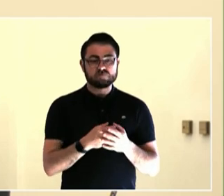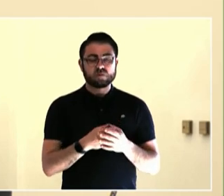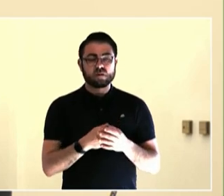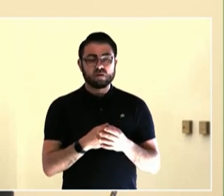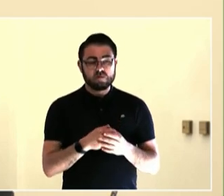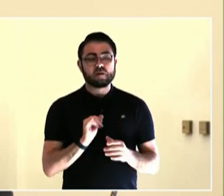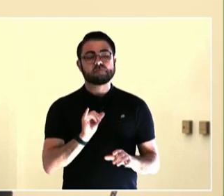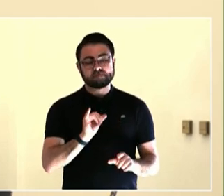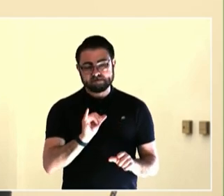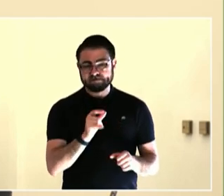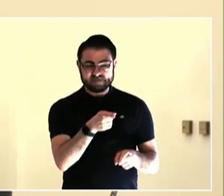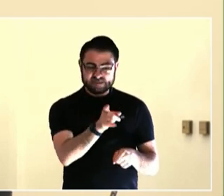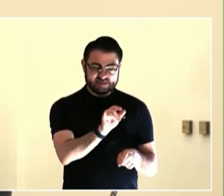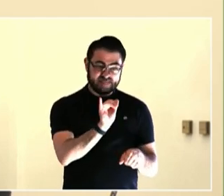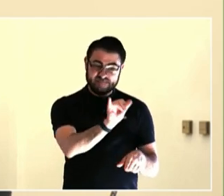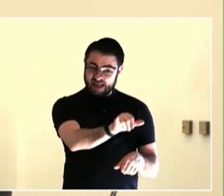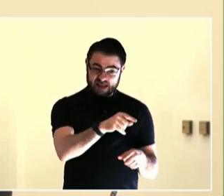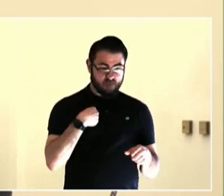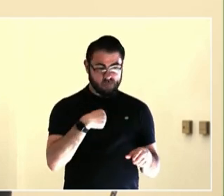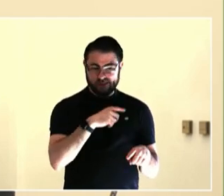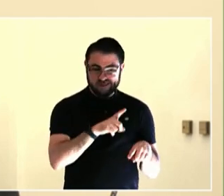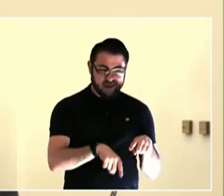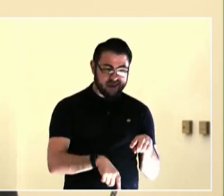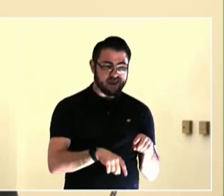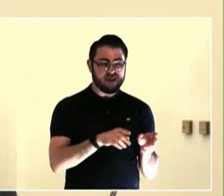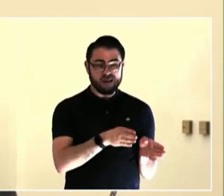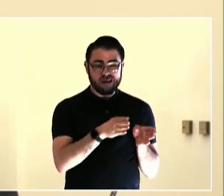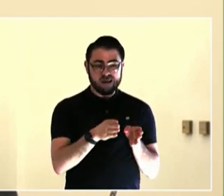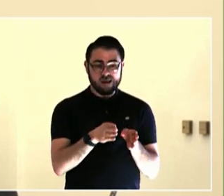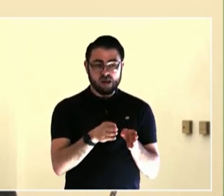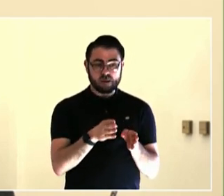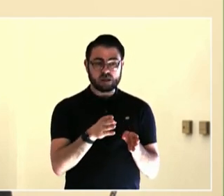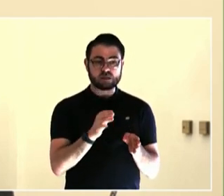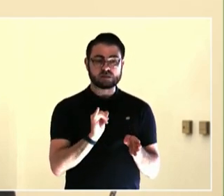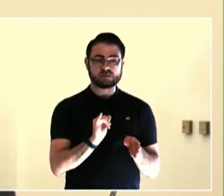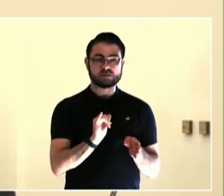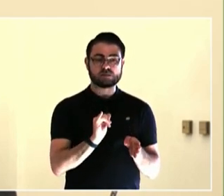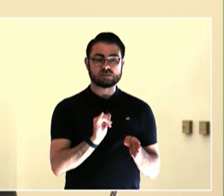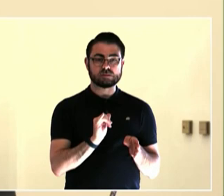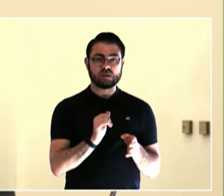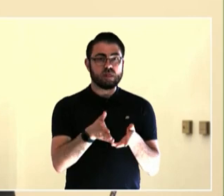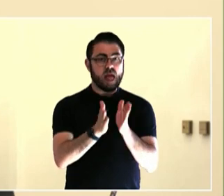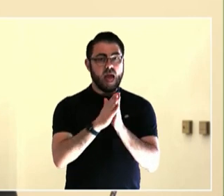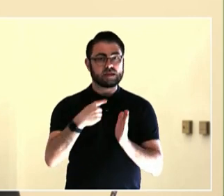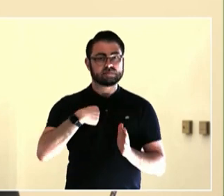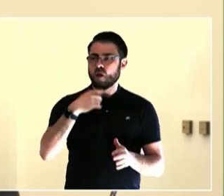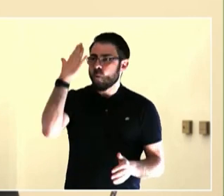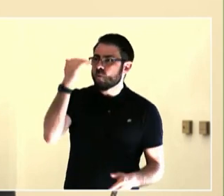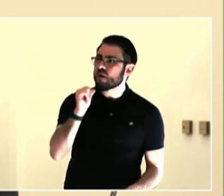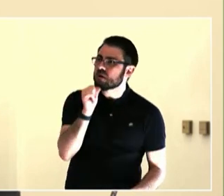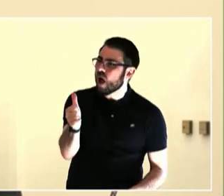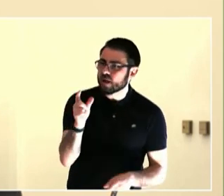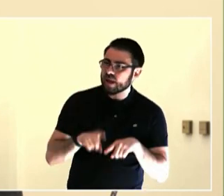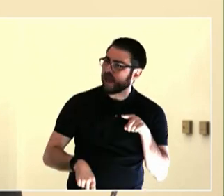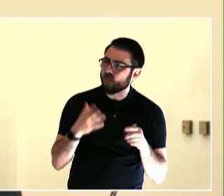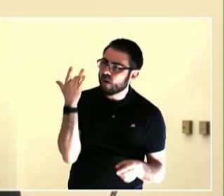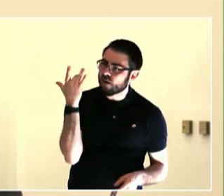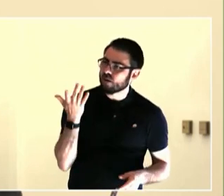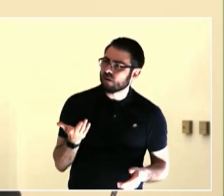libraries to being a part of the youth commission. All things that helped me develop leadership skills. And out of those things, I took